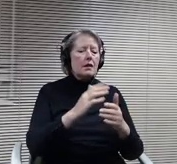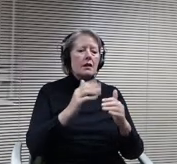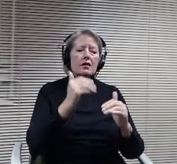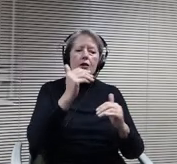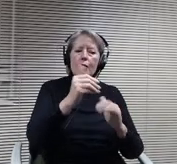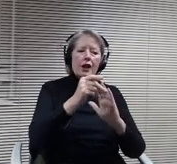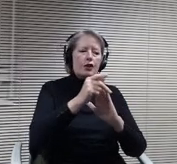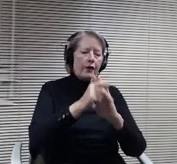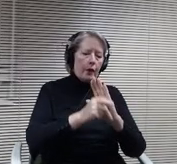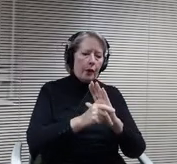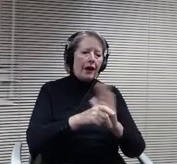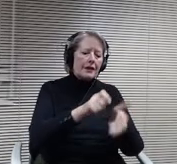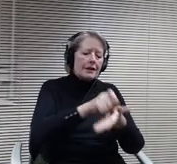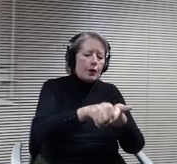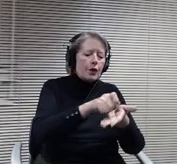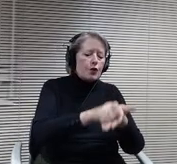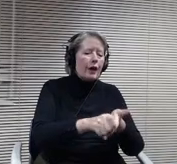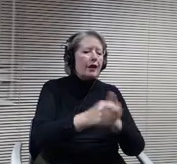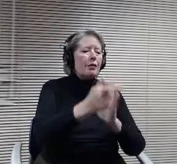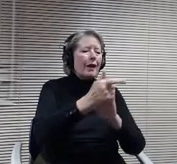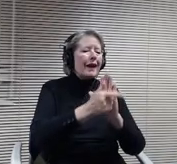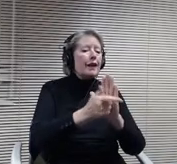sure it reflects the legislation was passed so.